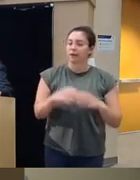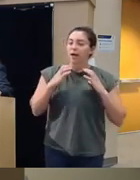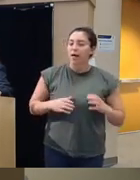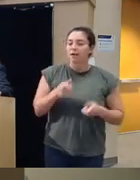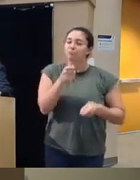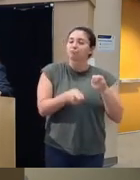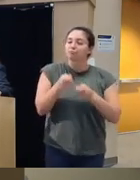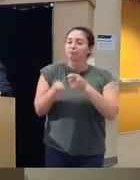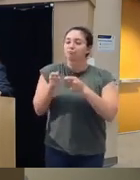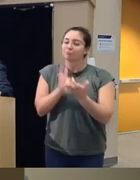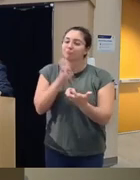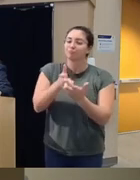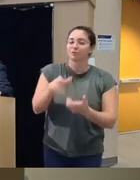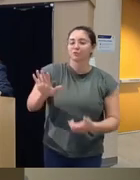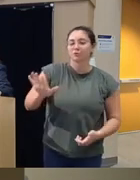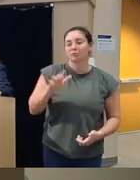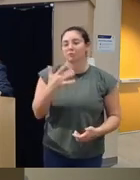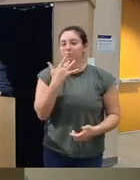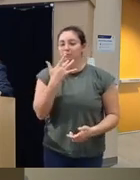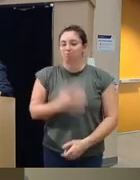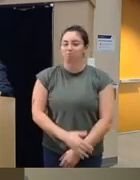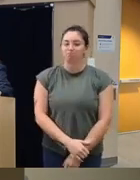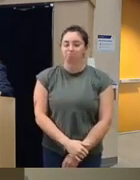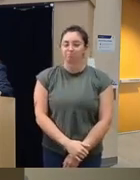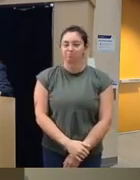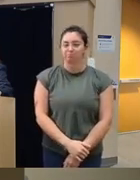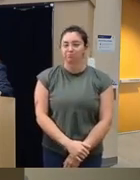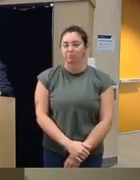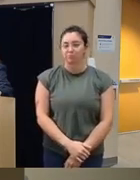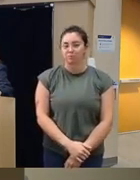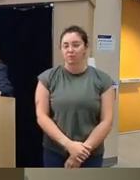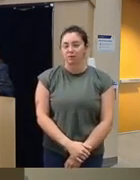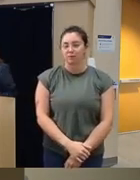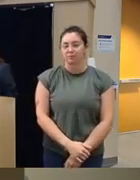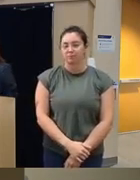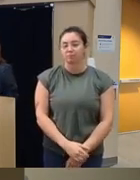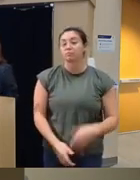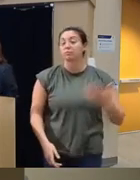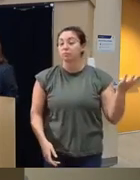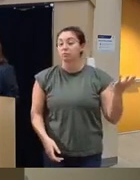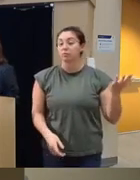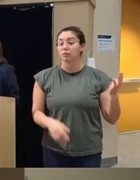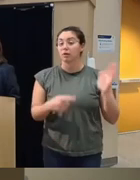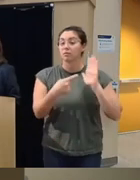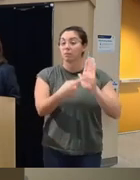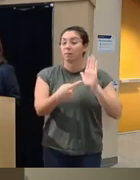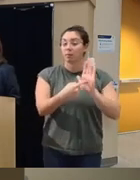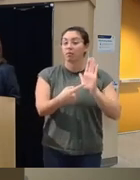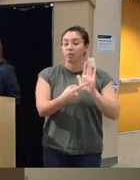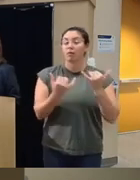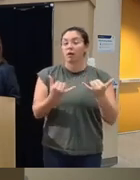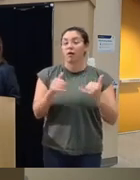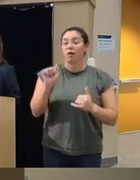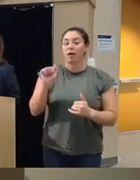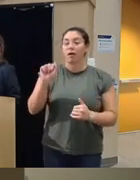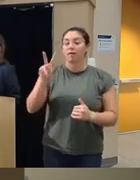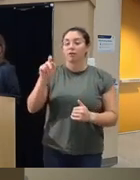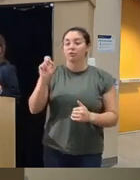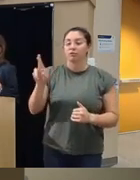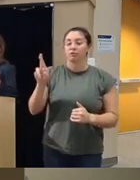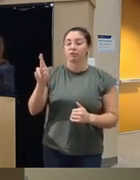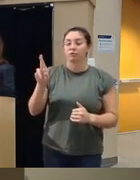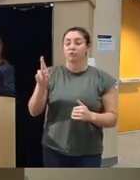liking and then this is an example of just some of the the Avatar once they choose